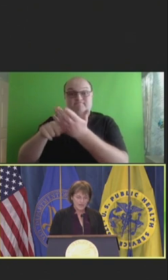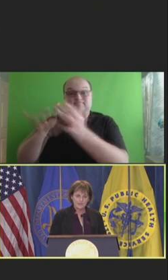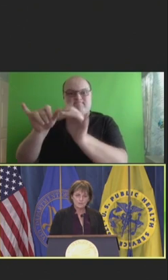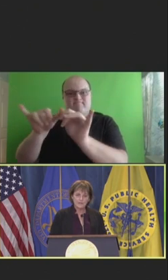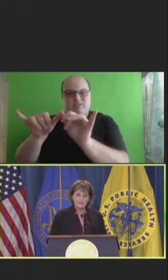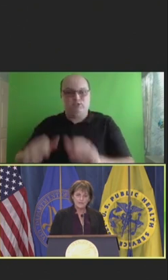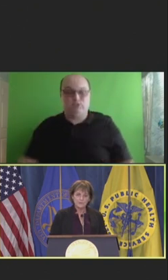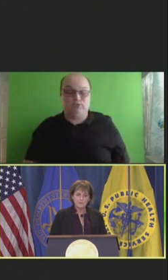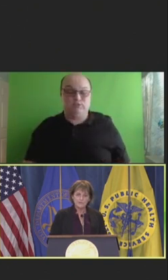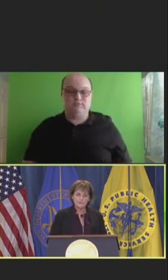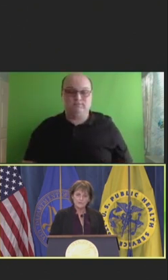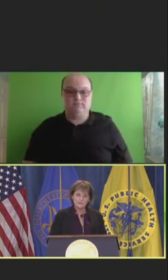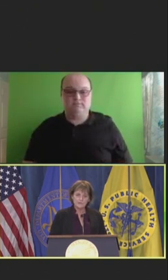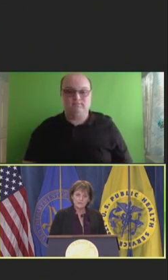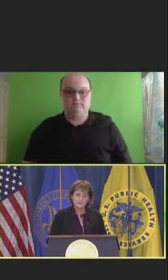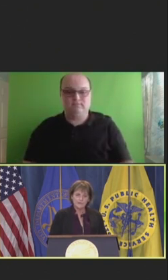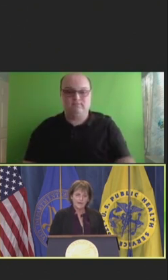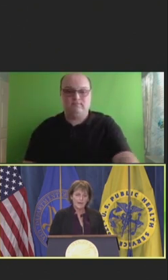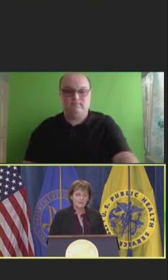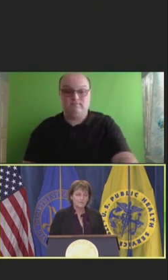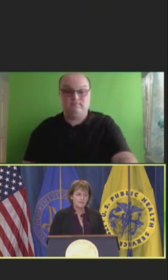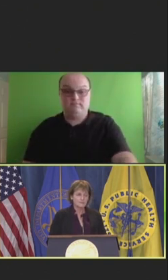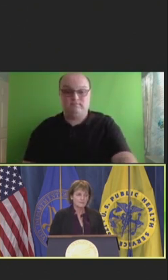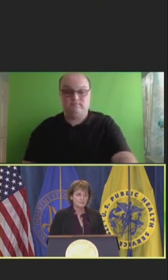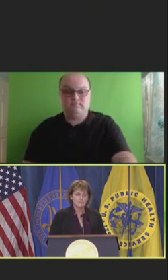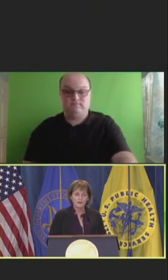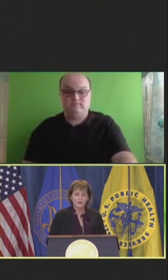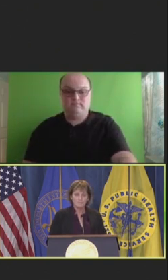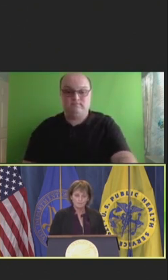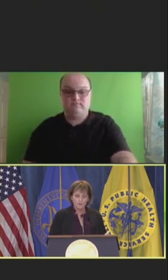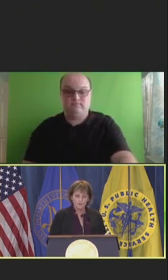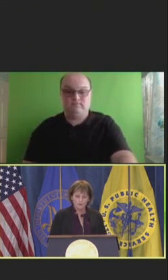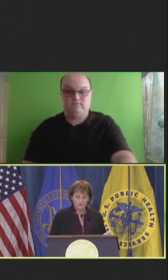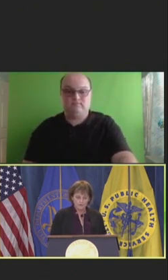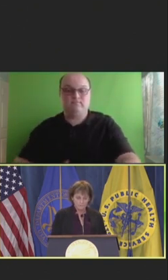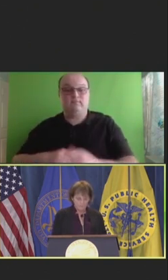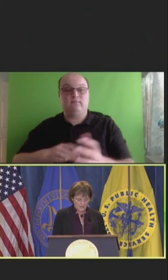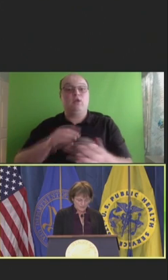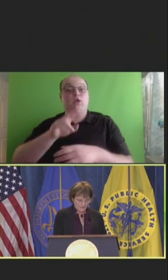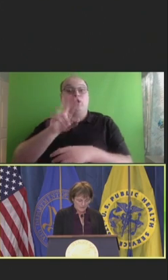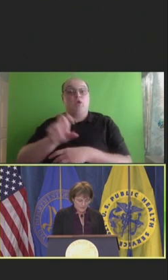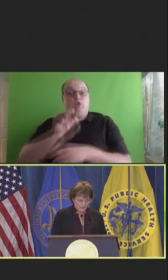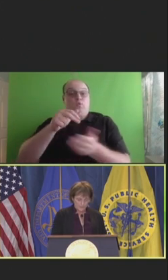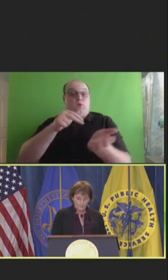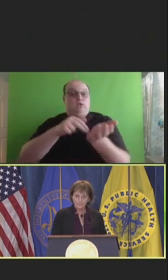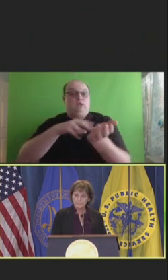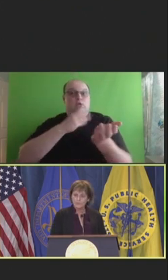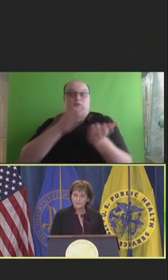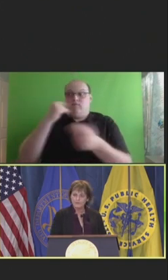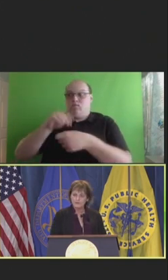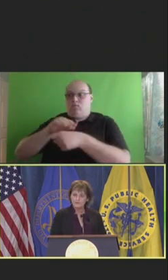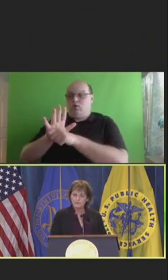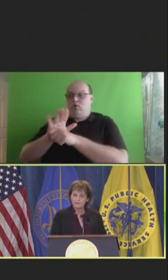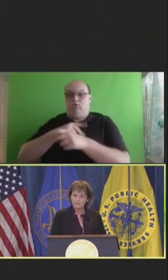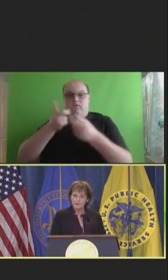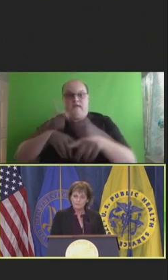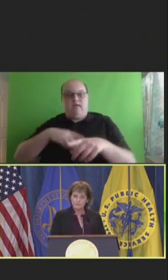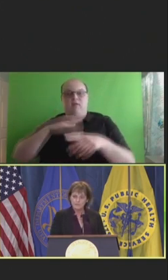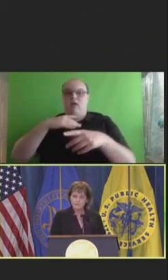And as mentioned, U.S. nurses have experienced burnout before COVID anywhere from 35 to 45